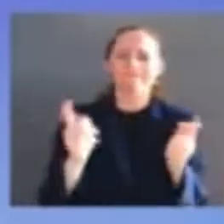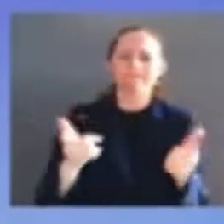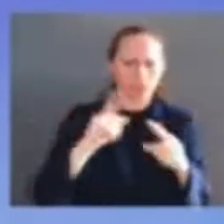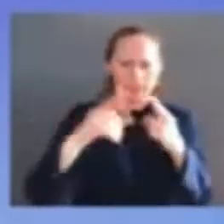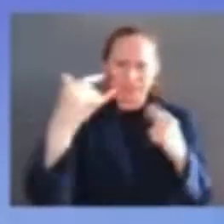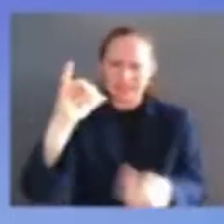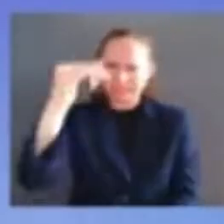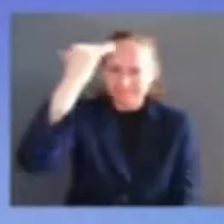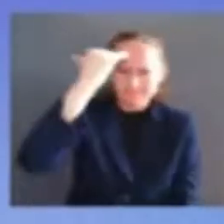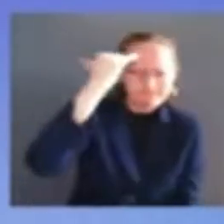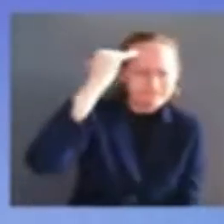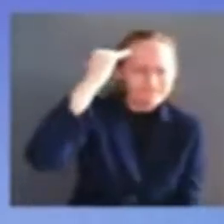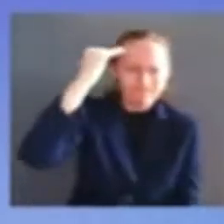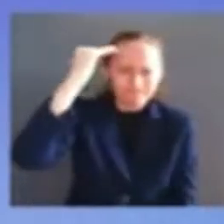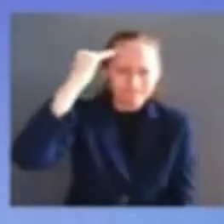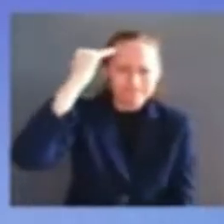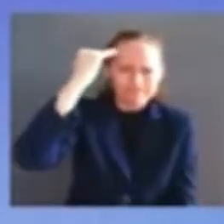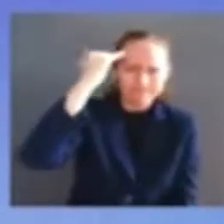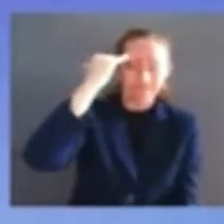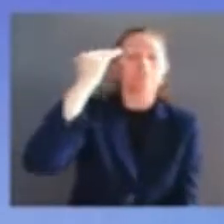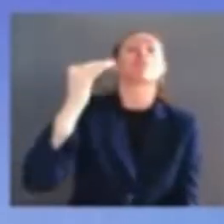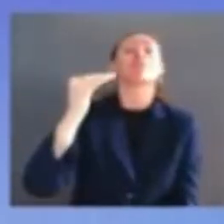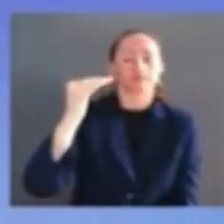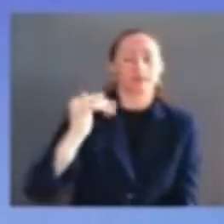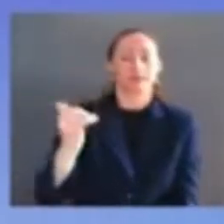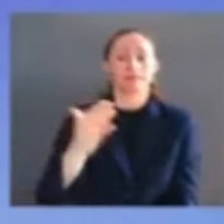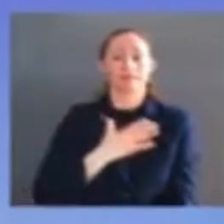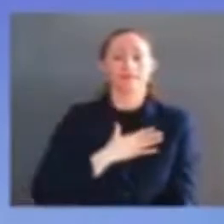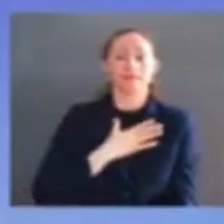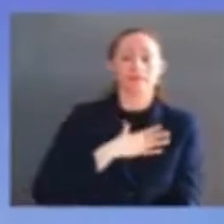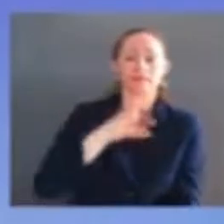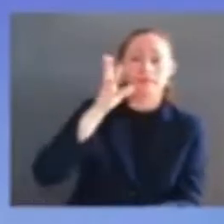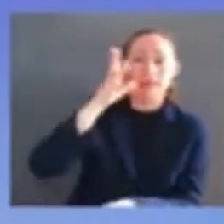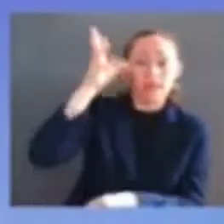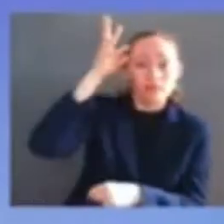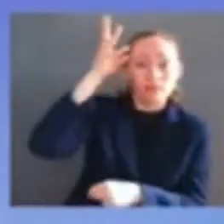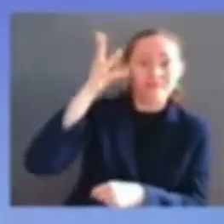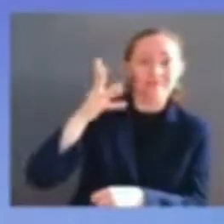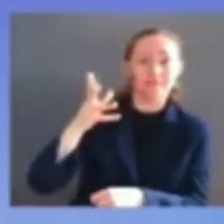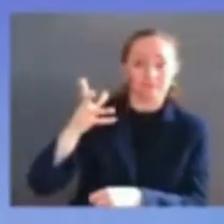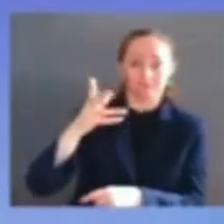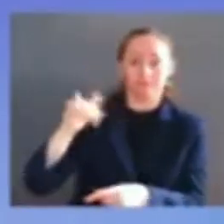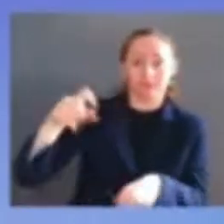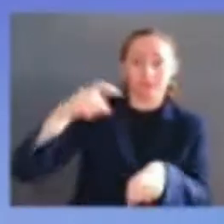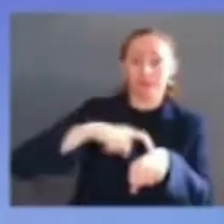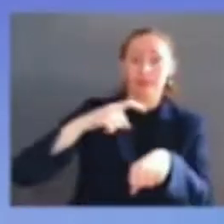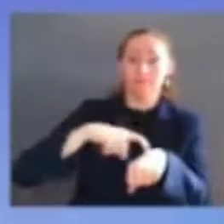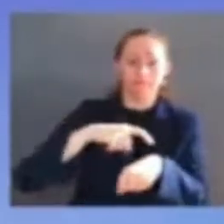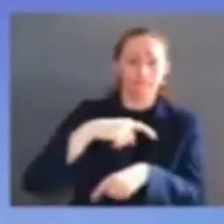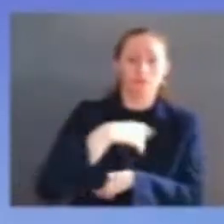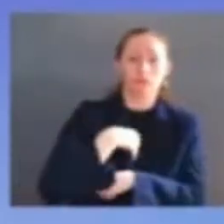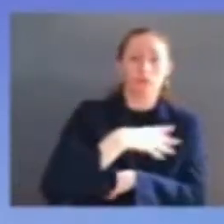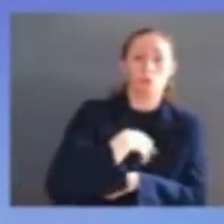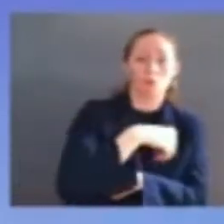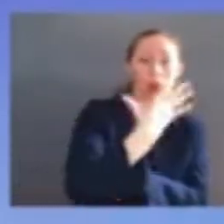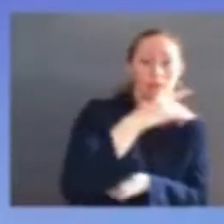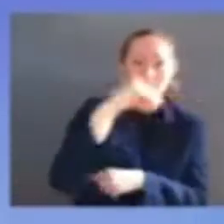growing up and were the first in their families to have the chance to go to college i am also